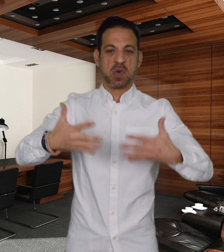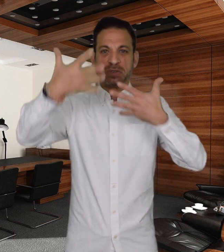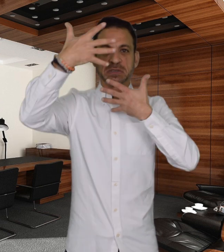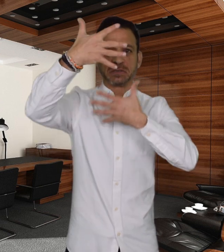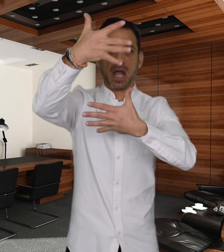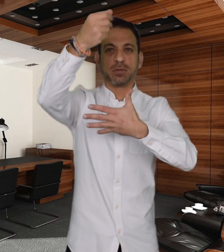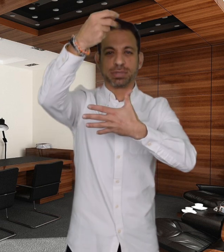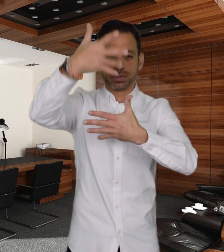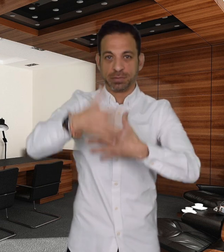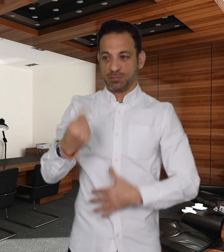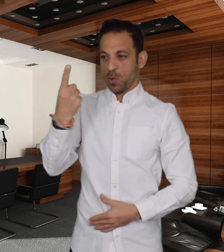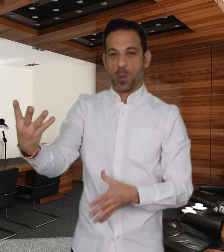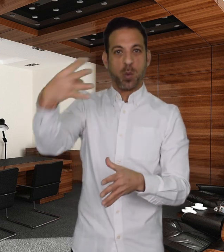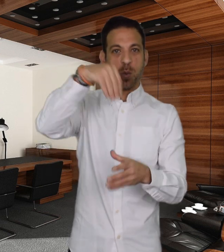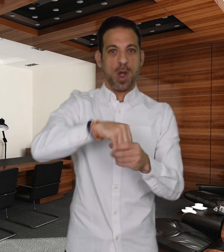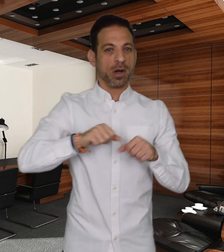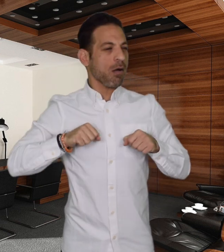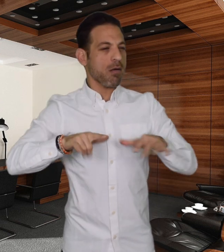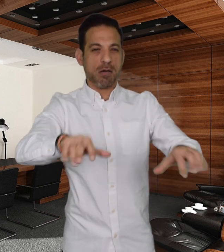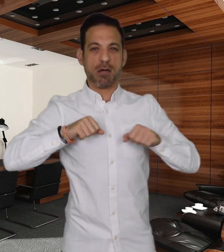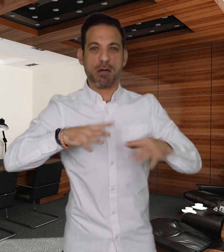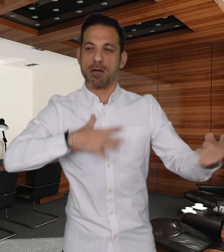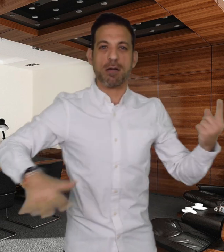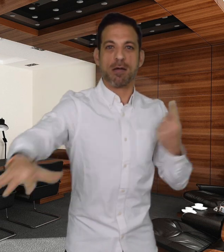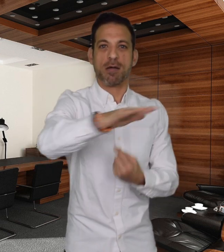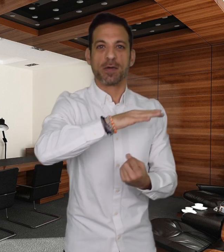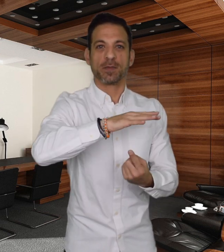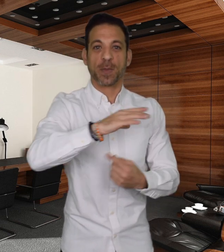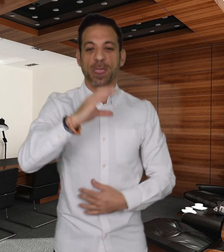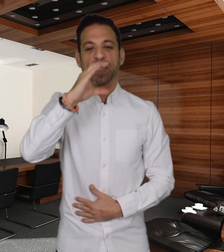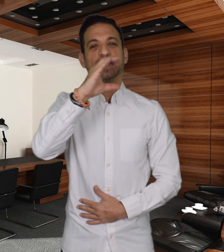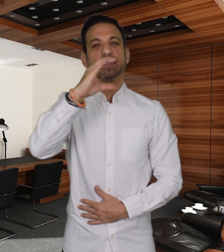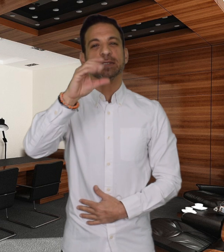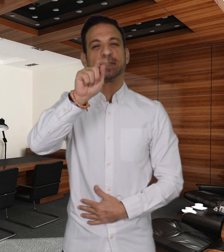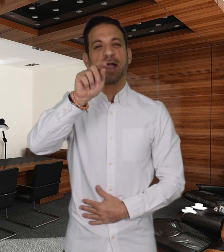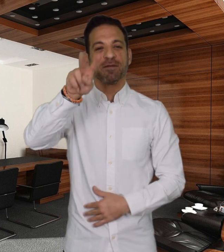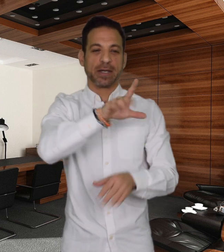CCTV selects 10 inspirational people every year who spread